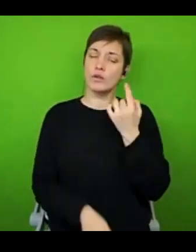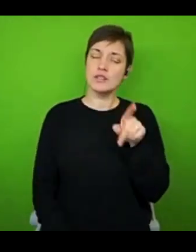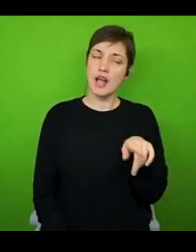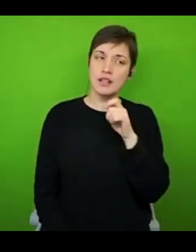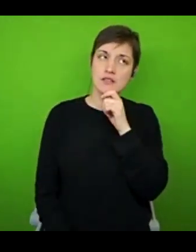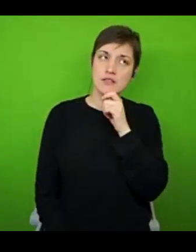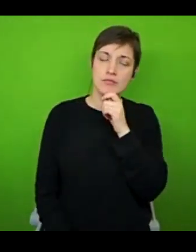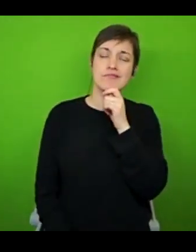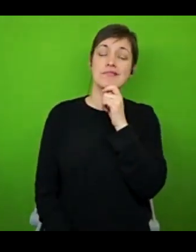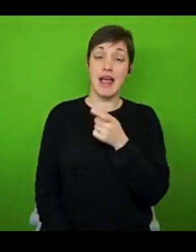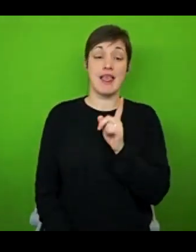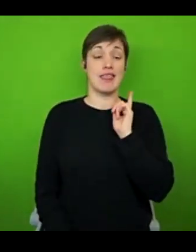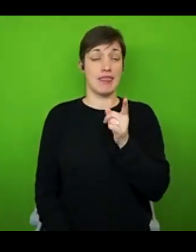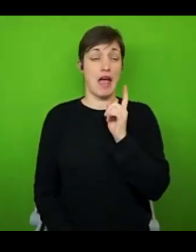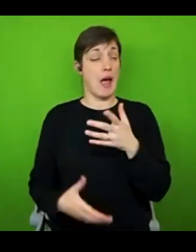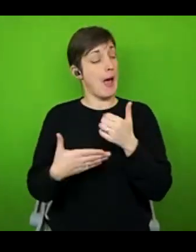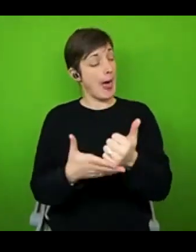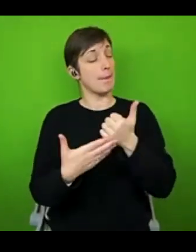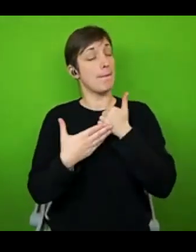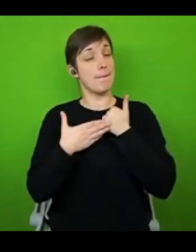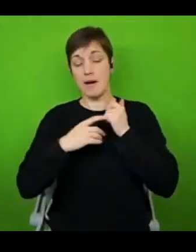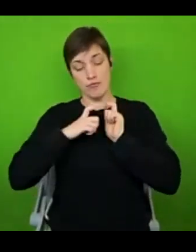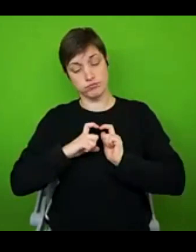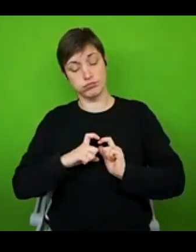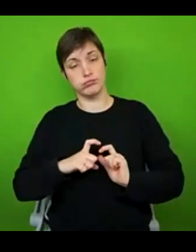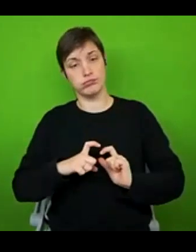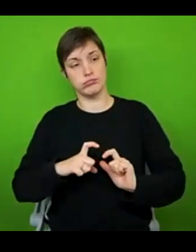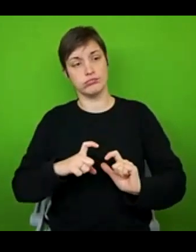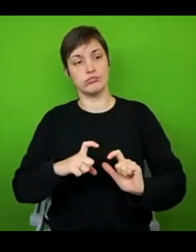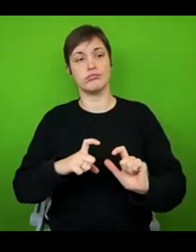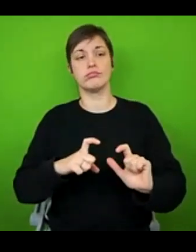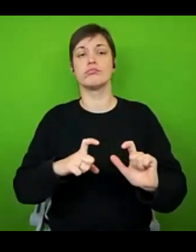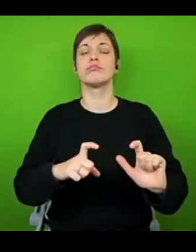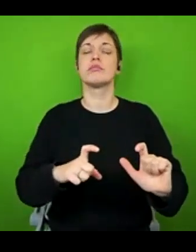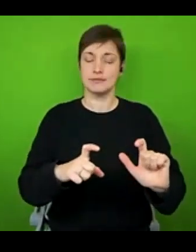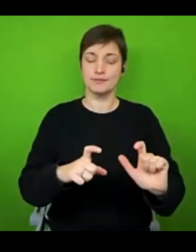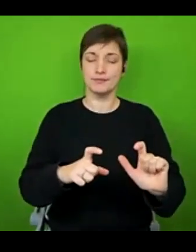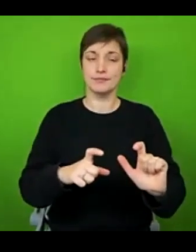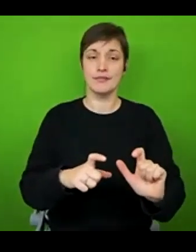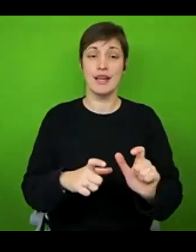things that has really helped me to move forward in my relationships with others. So it's, of course, still really important that other